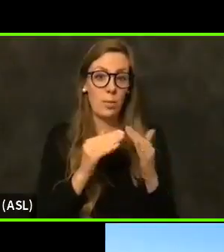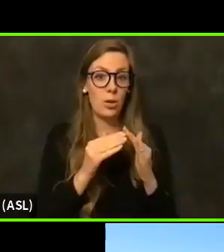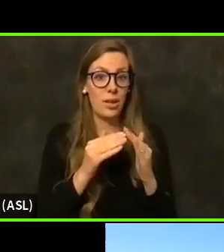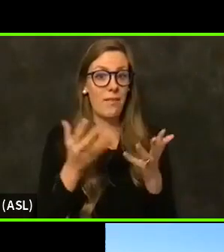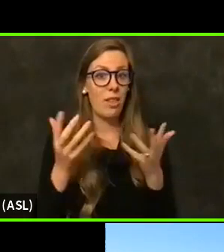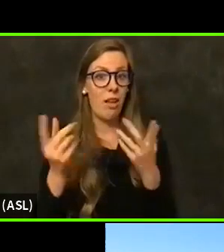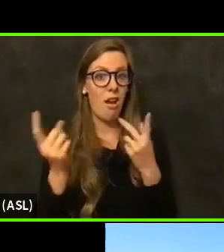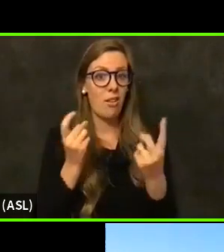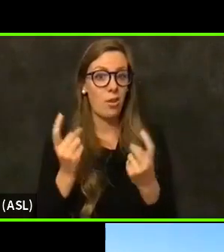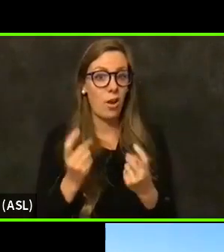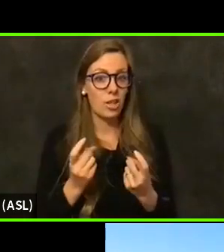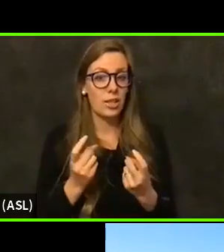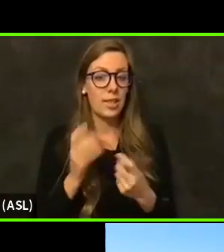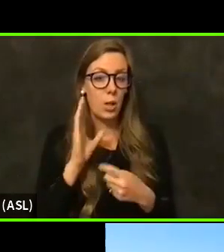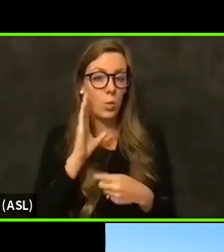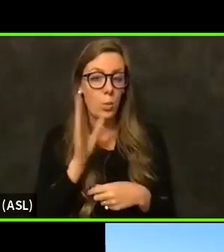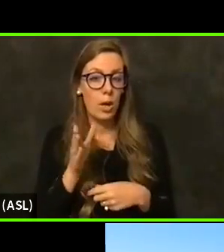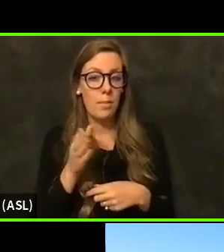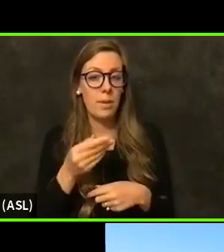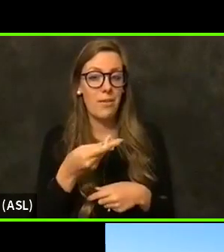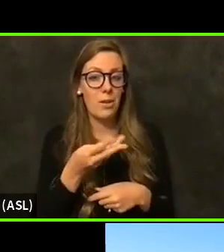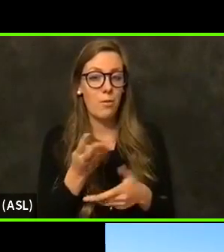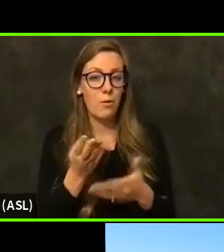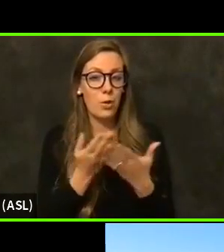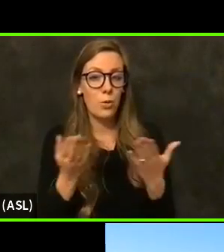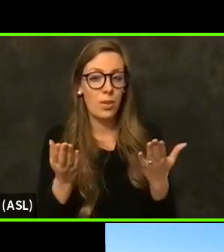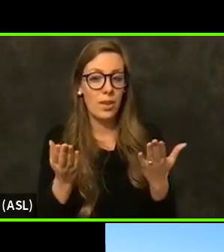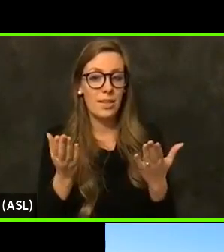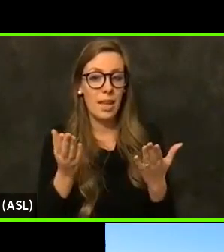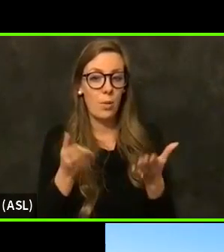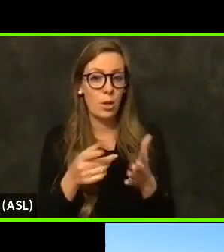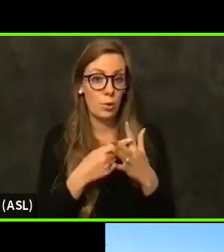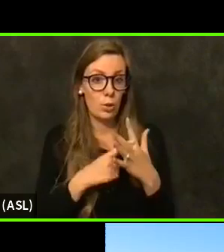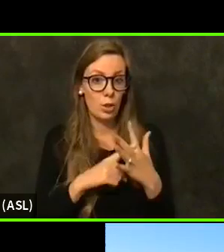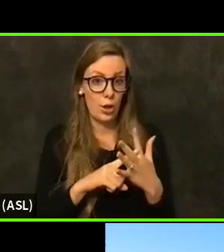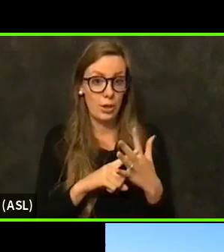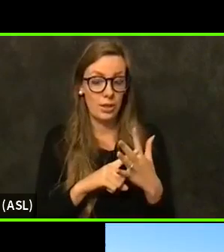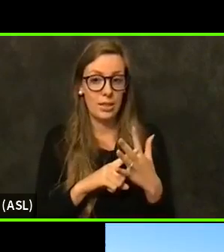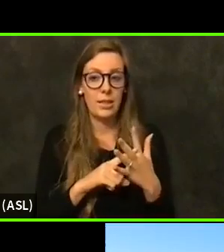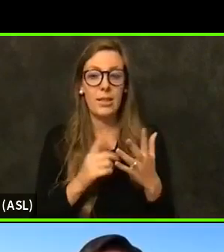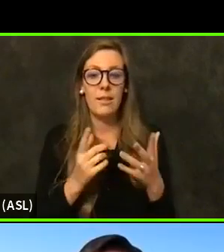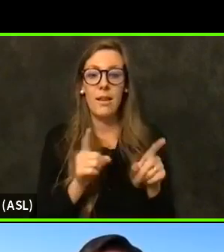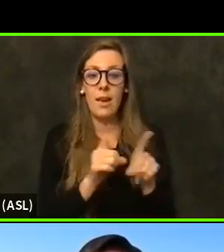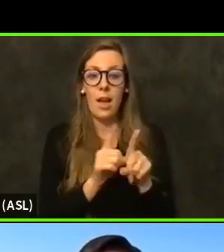And but I do have a few questions that I'd like to start us off with. I also want to mention to members of the